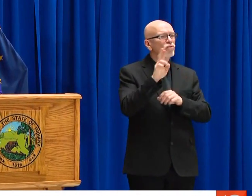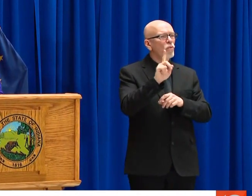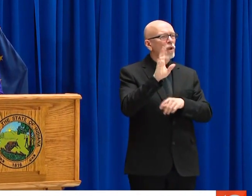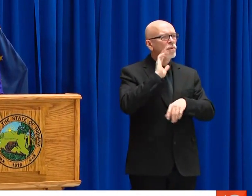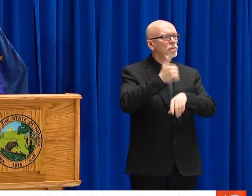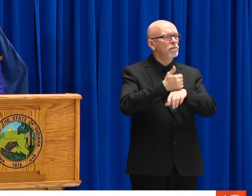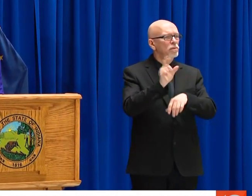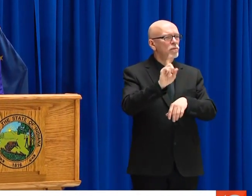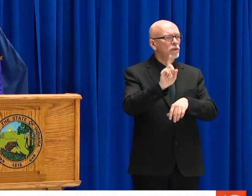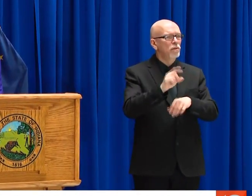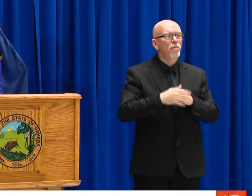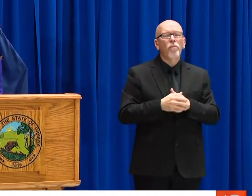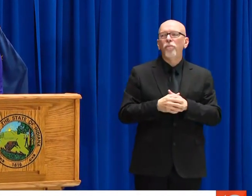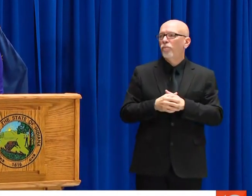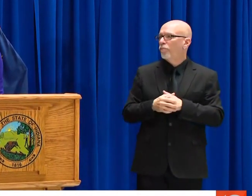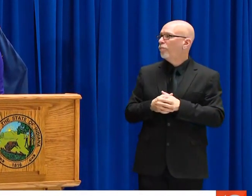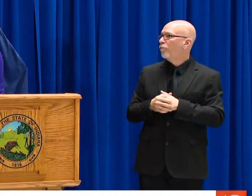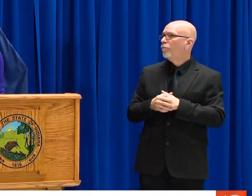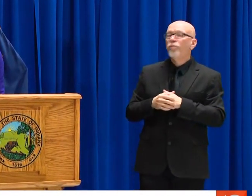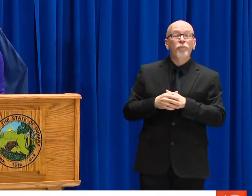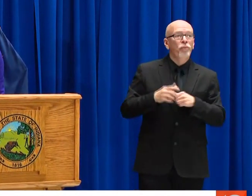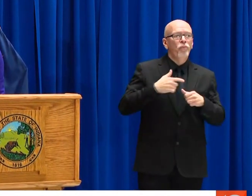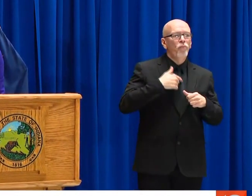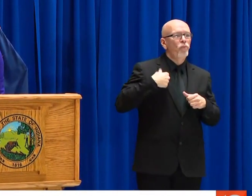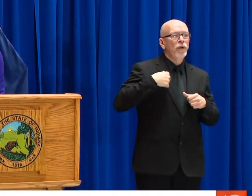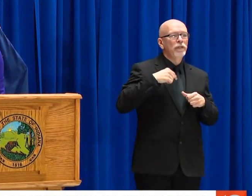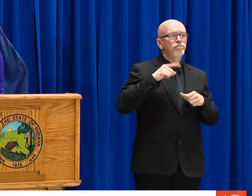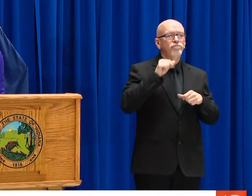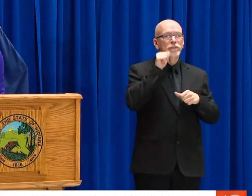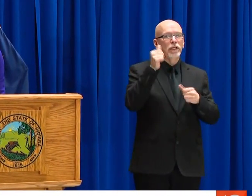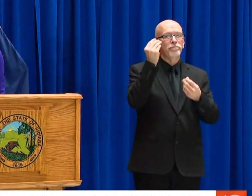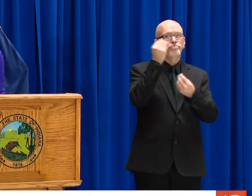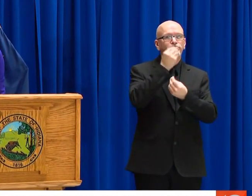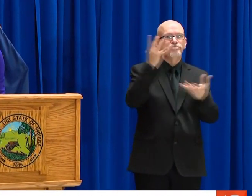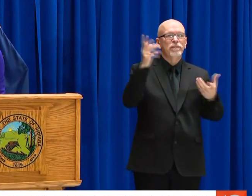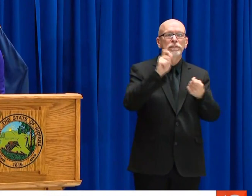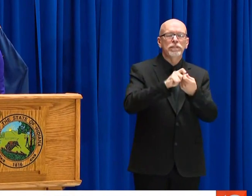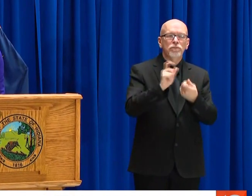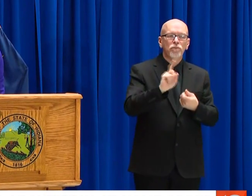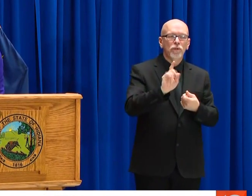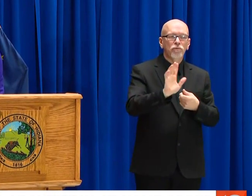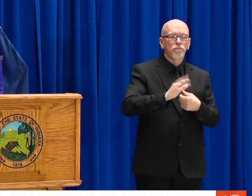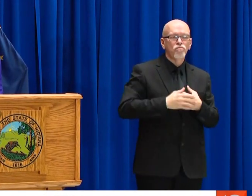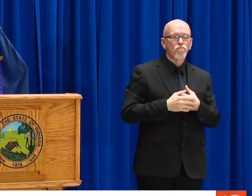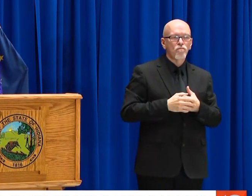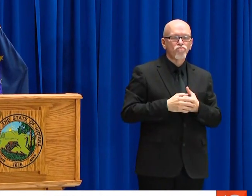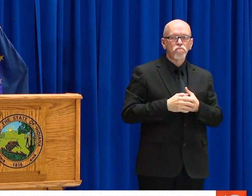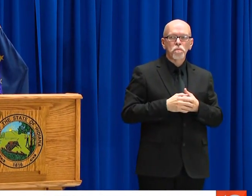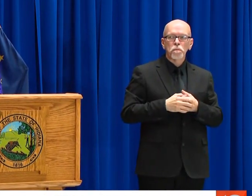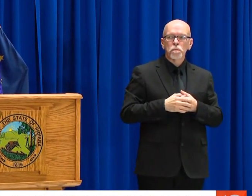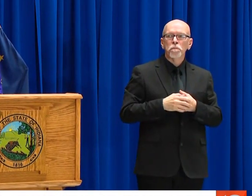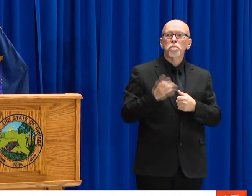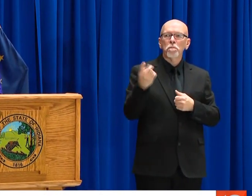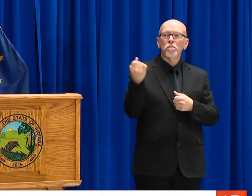SUPPLIES AS MUCH AS POSSIBLE. THE HOMELESS SHELTER, WHERE --